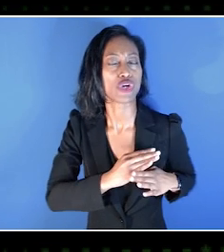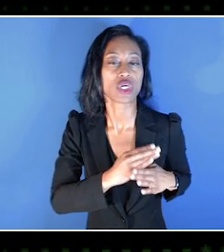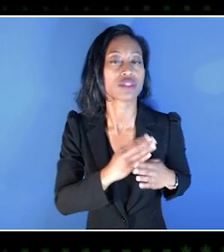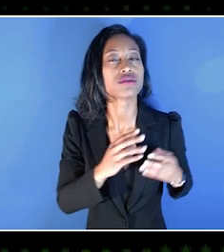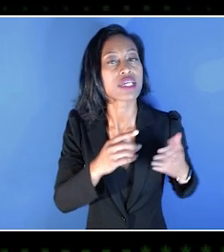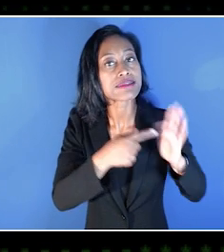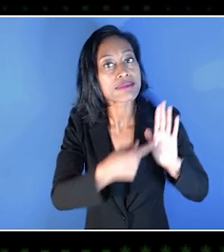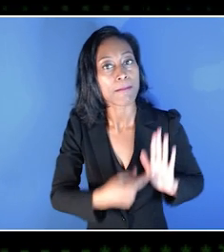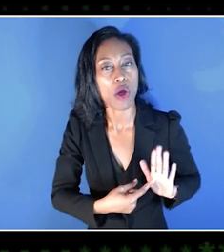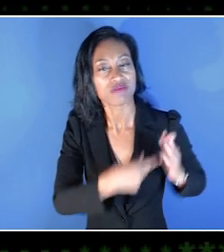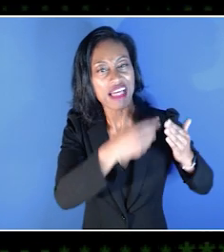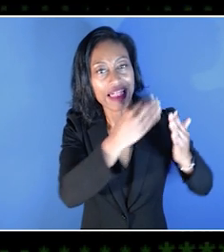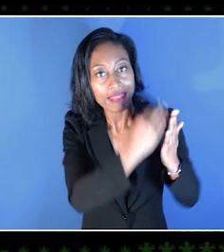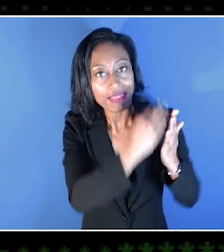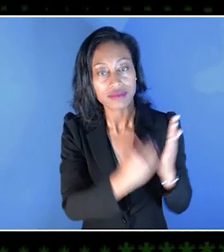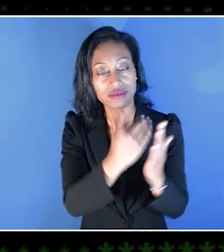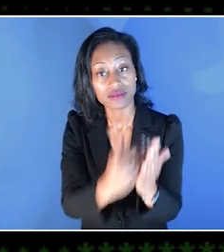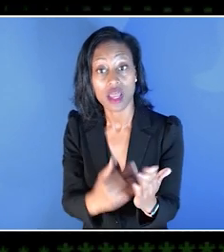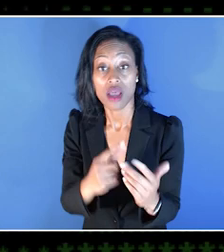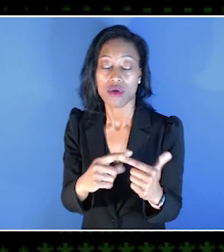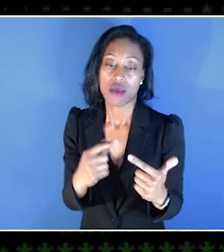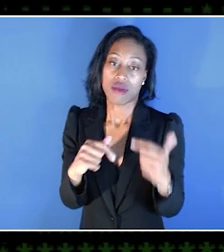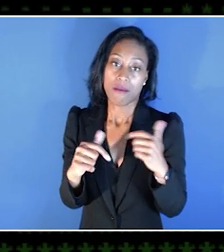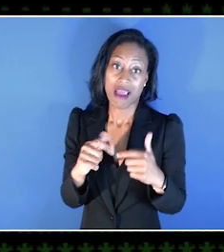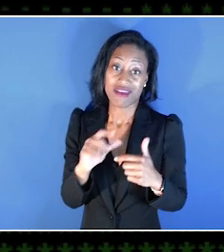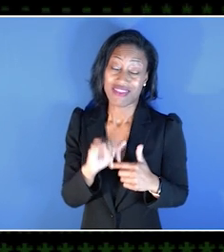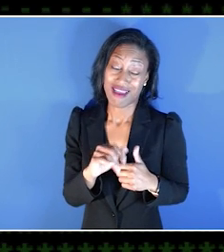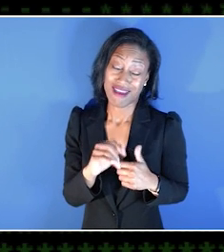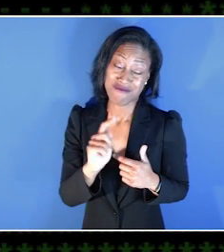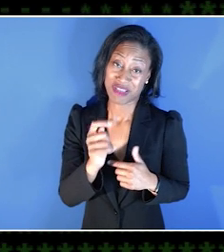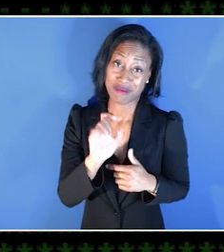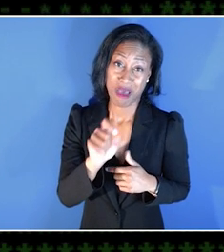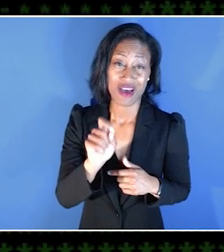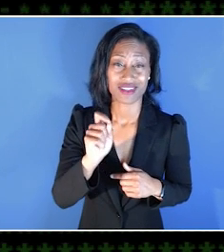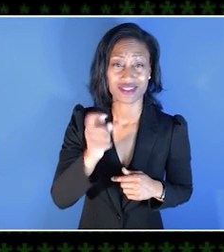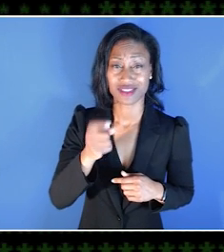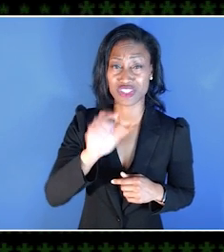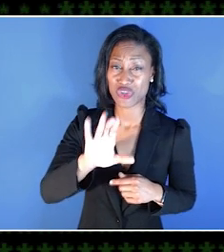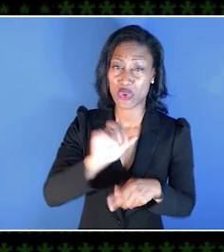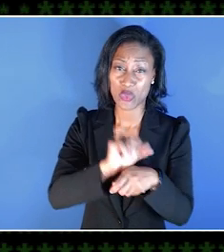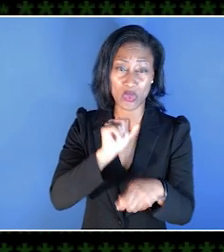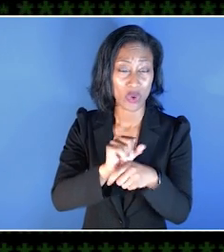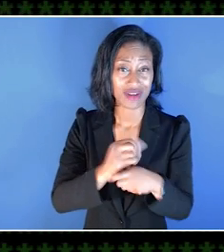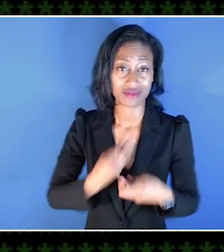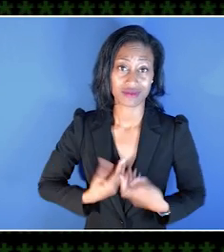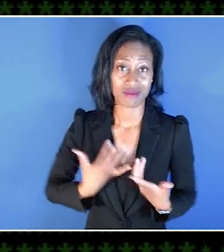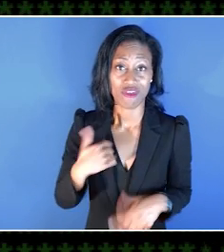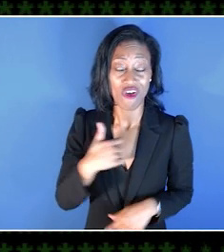The work that Microsoft and Xbox have been doing has really been a big inspiration to us.